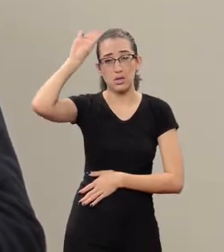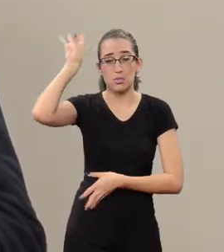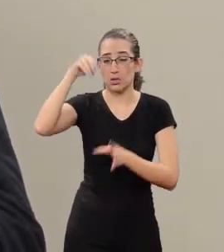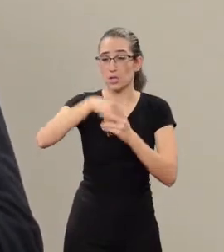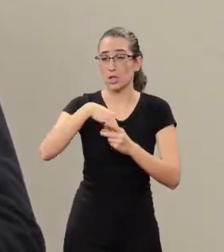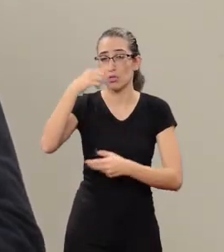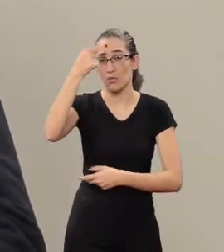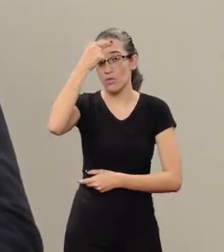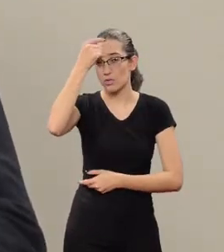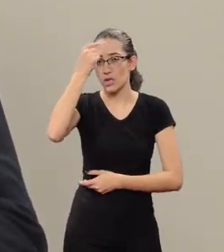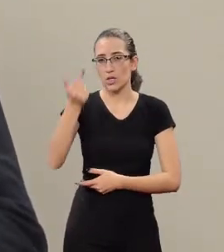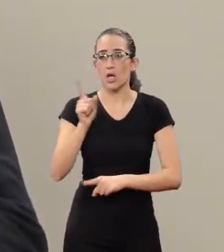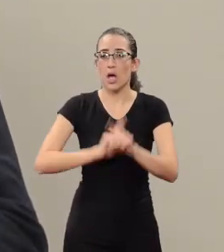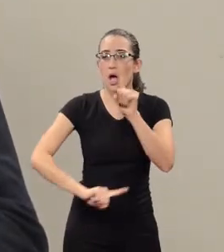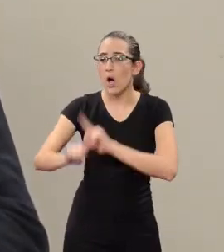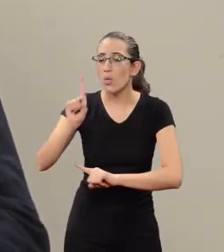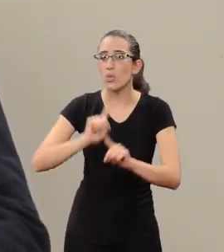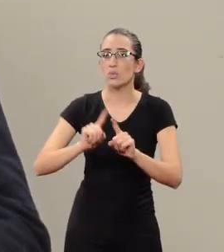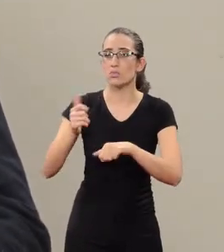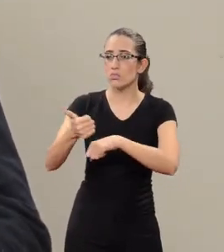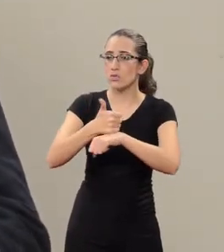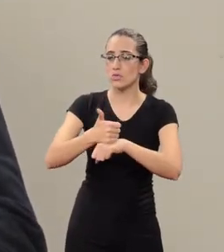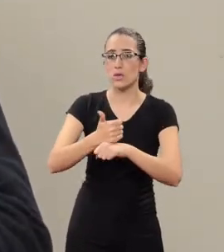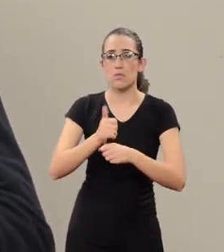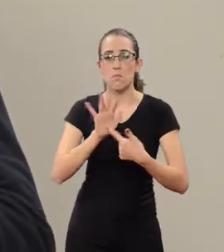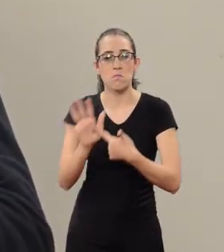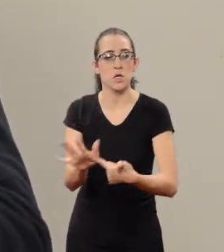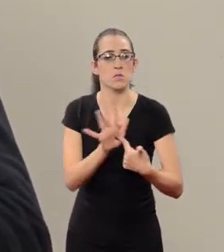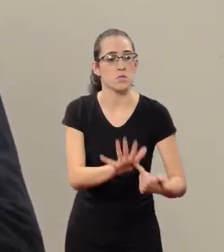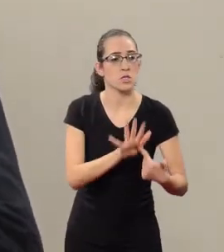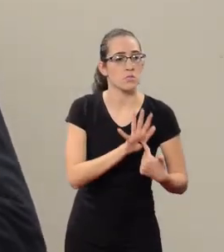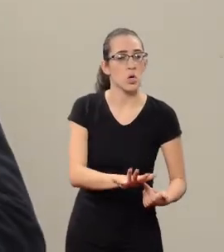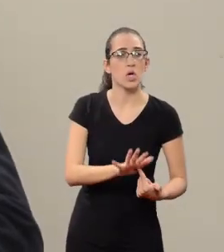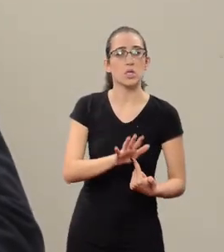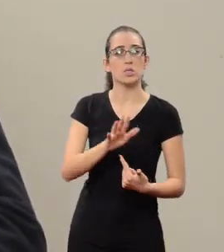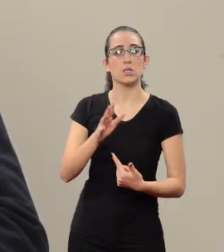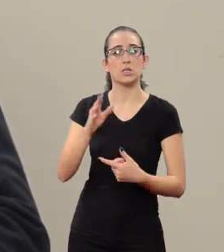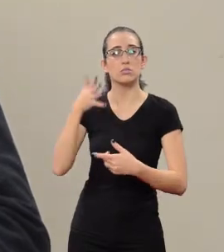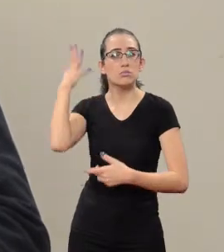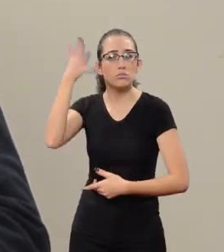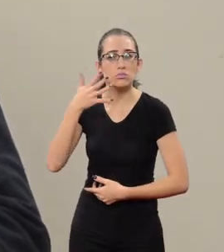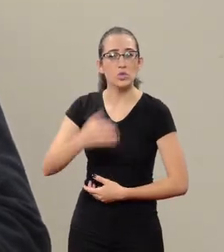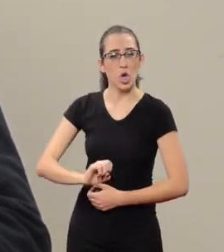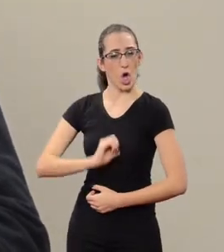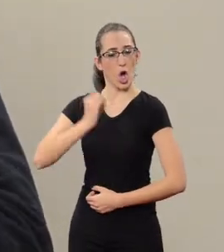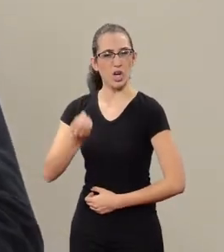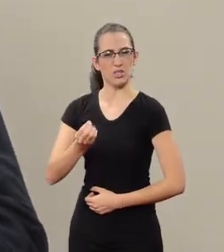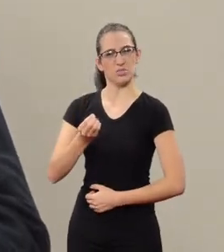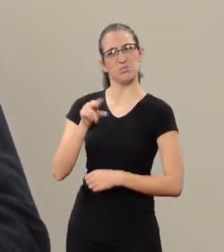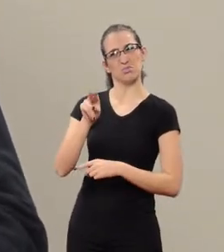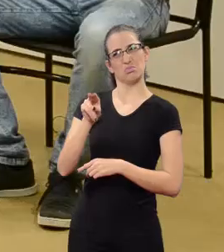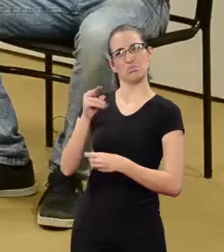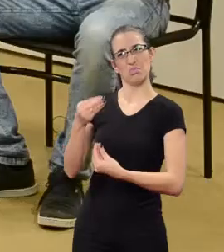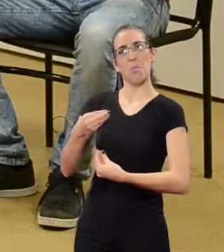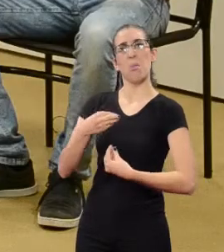universities professionals spreading hate speeches. This is worrying.